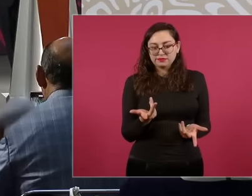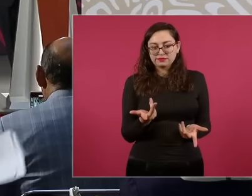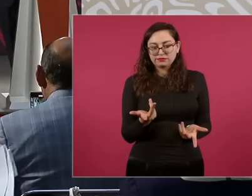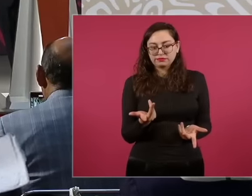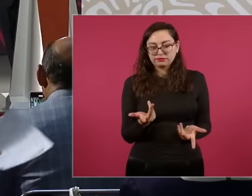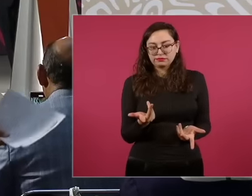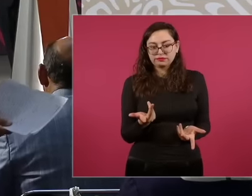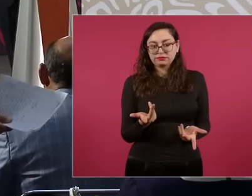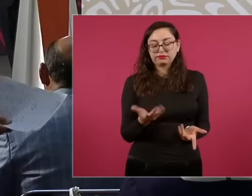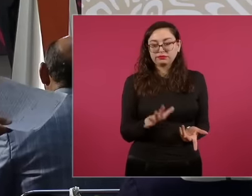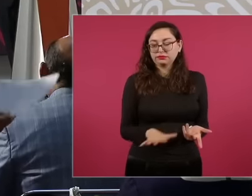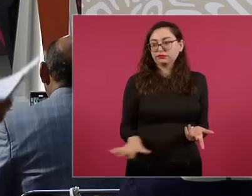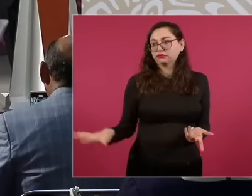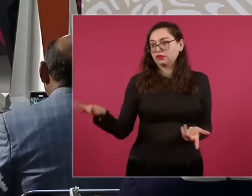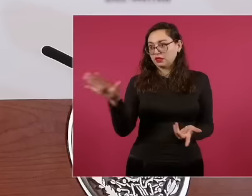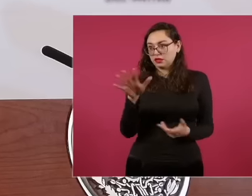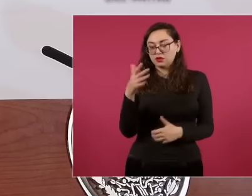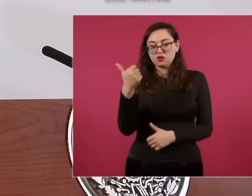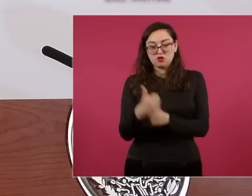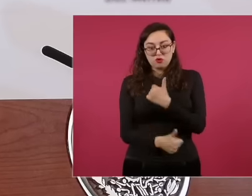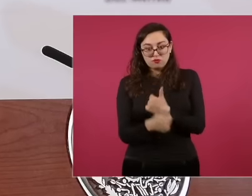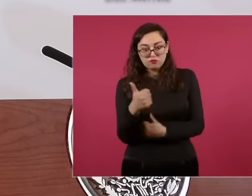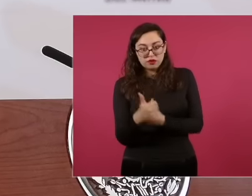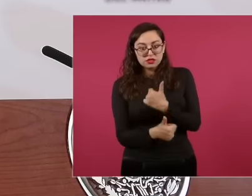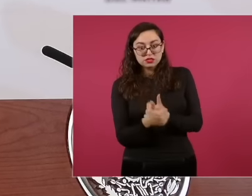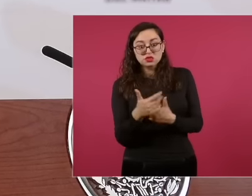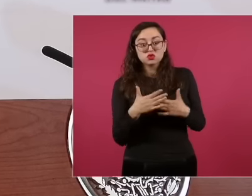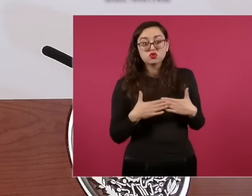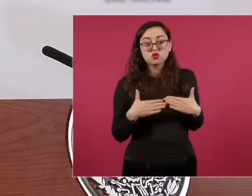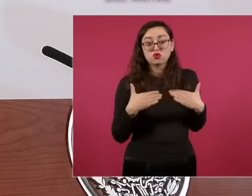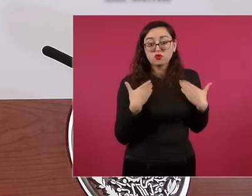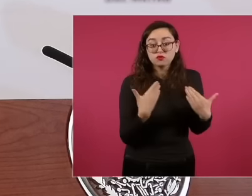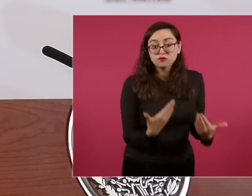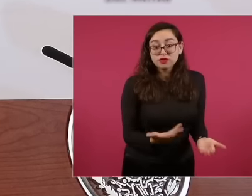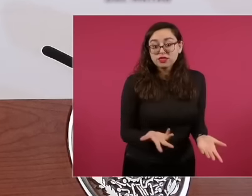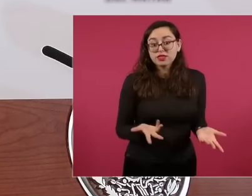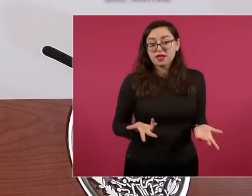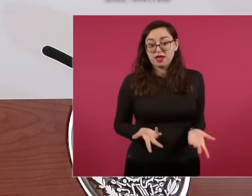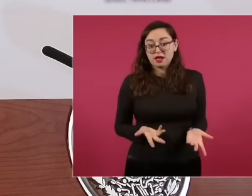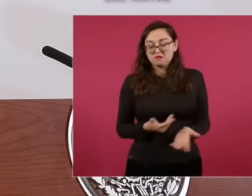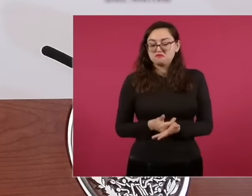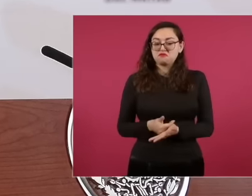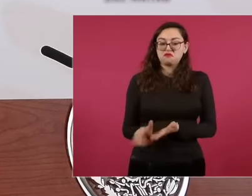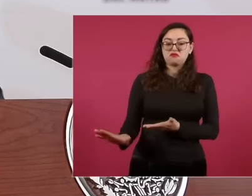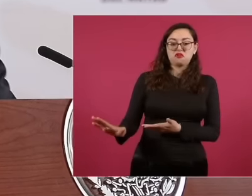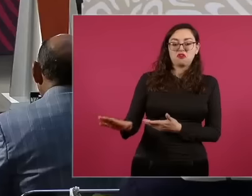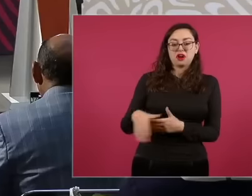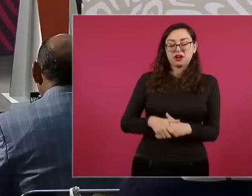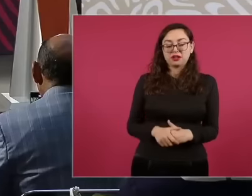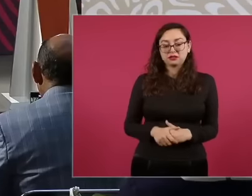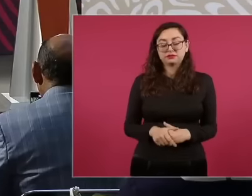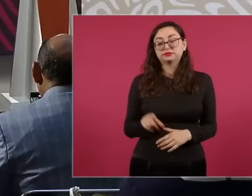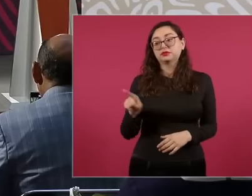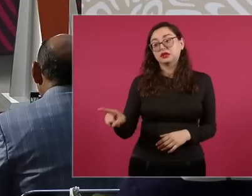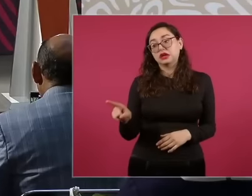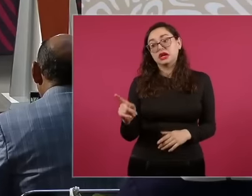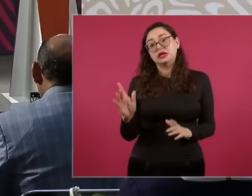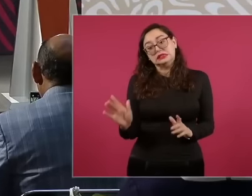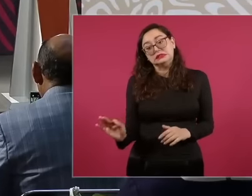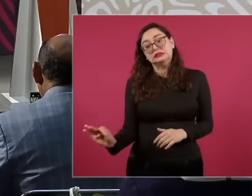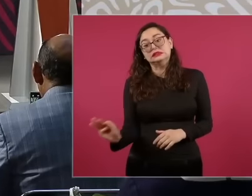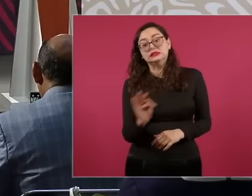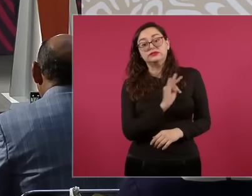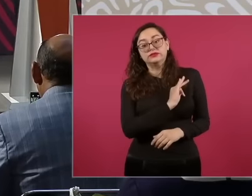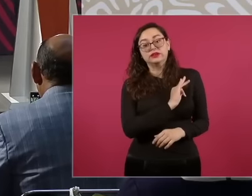leaving the population that entrusted the people to the outside, he says that he has hope, well, at